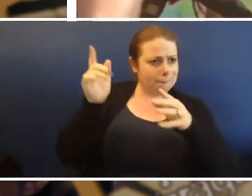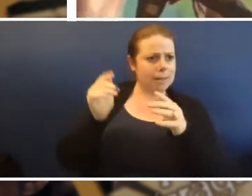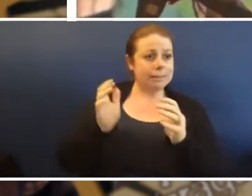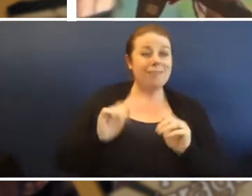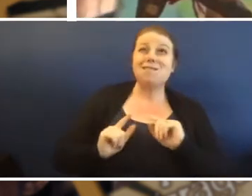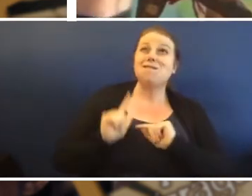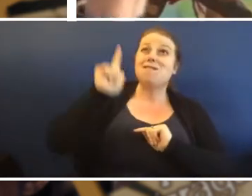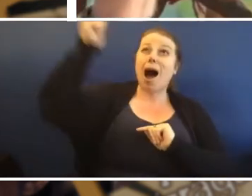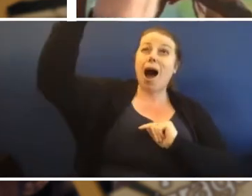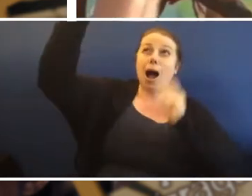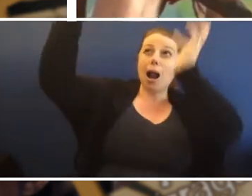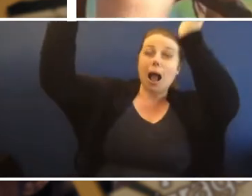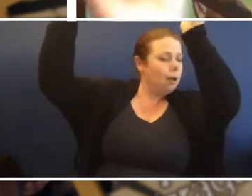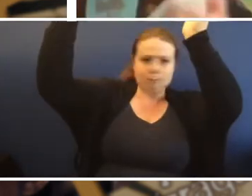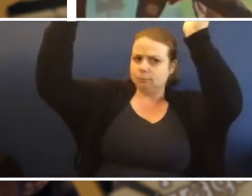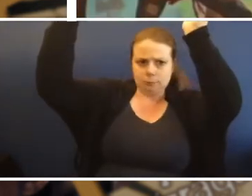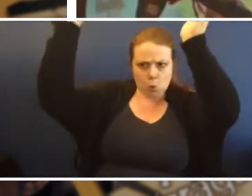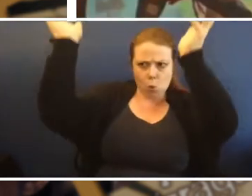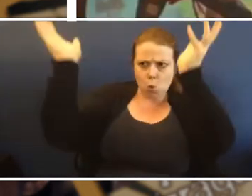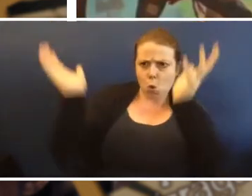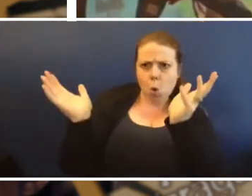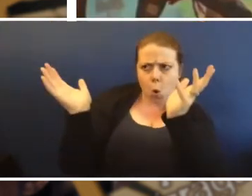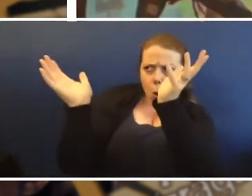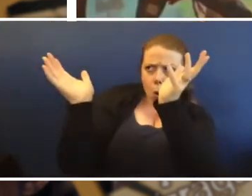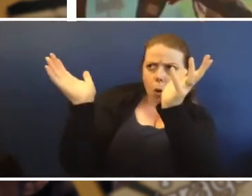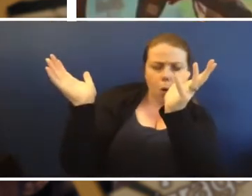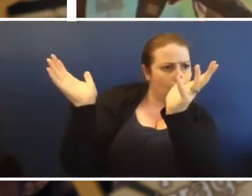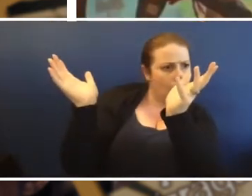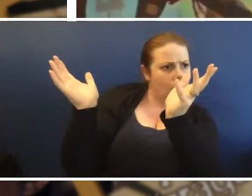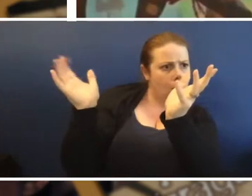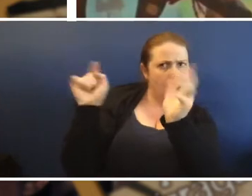and they're very low. You know what this black cloud is?